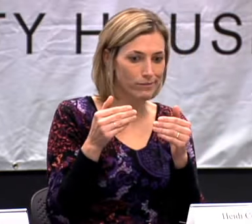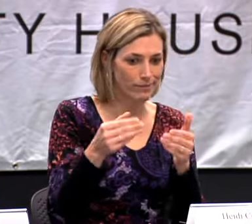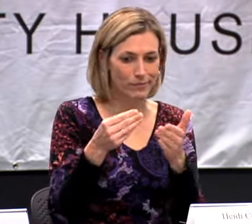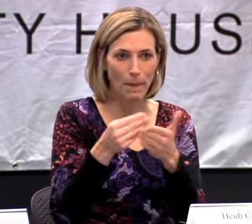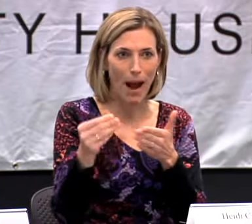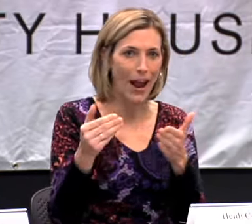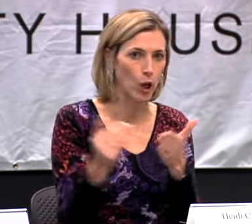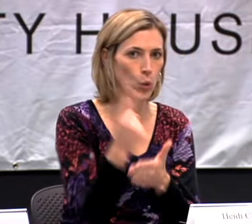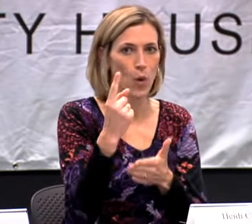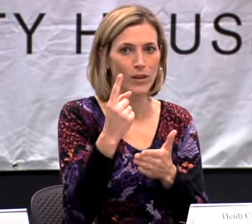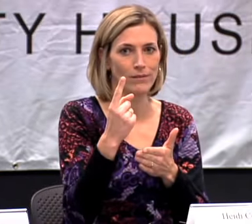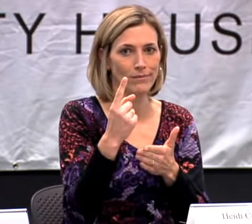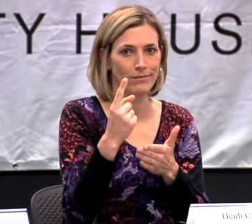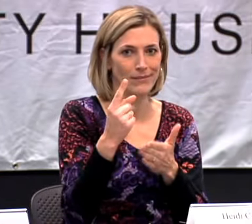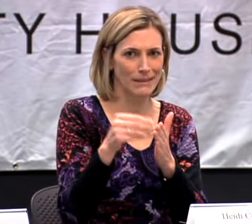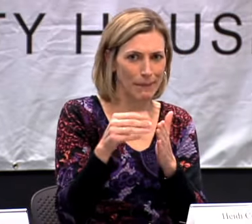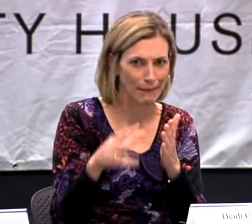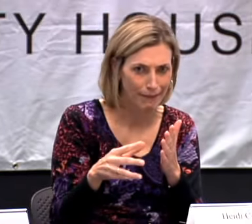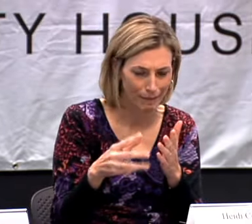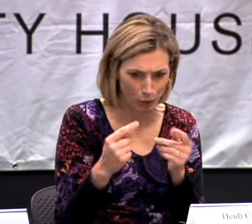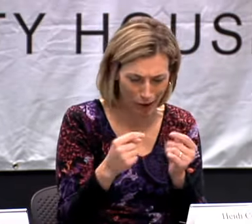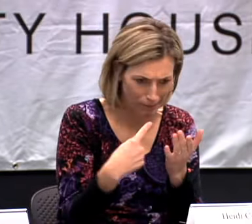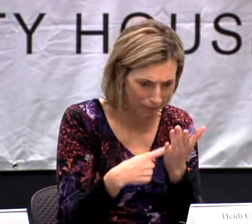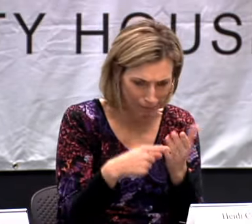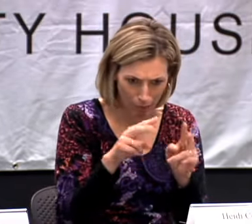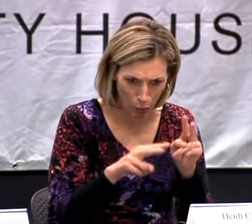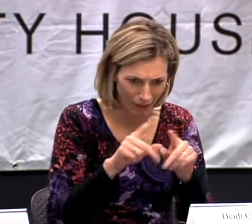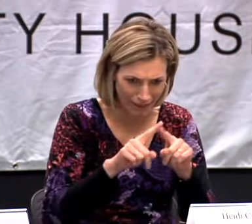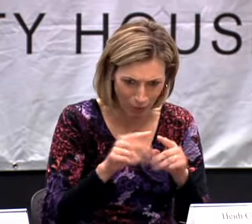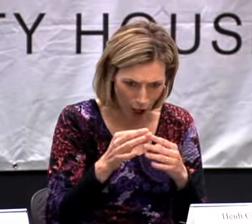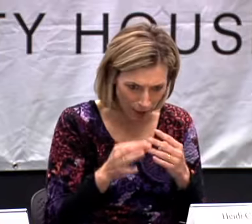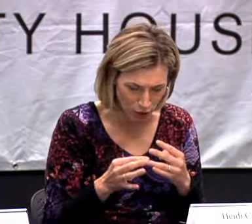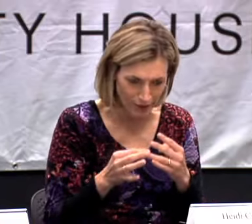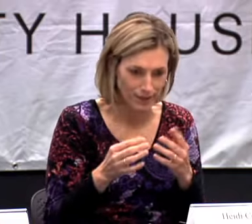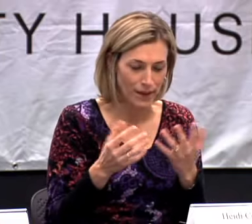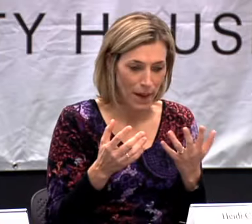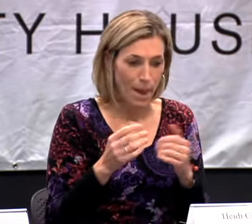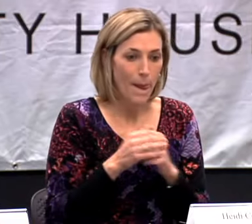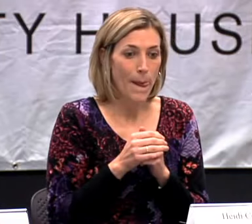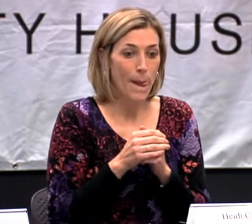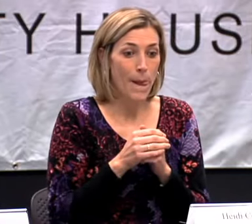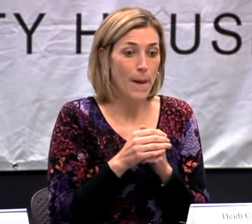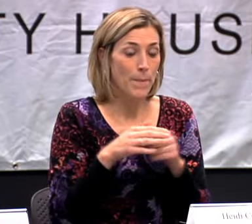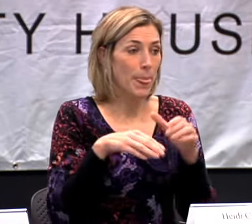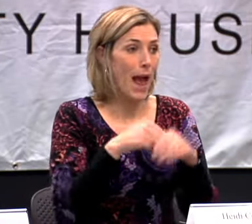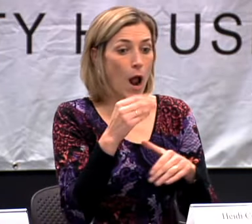FIXING MY HEARING AID MAYBE GETTING A NEW ONE. THESE WERE EXPENSIVE. OUT OF